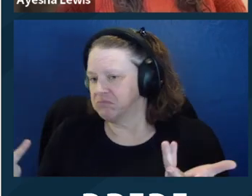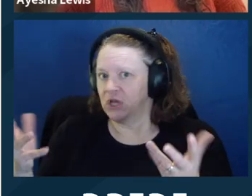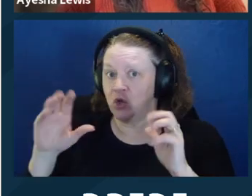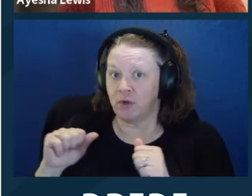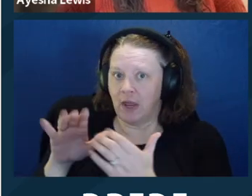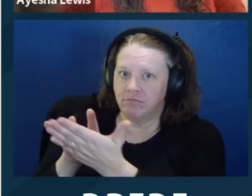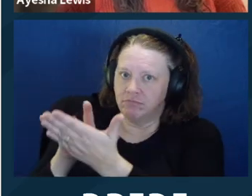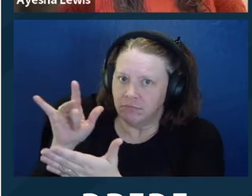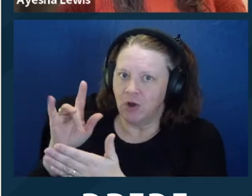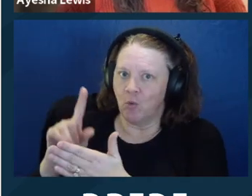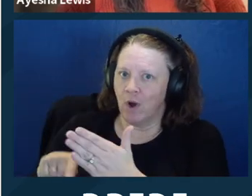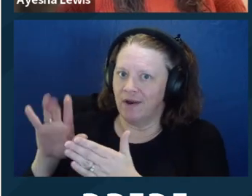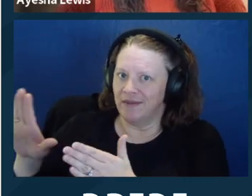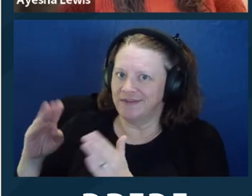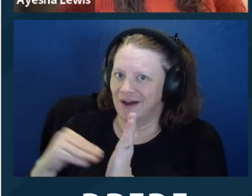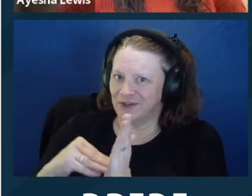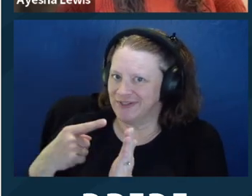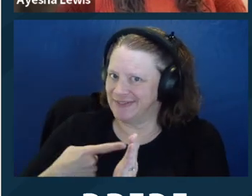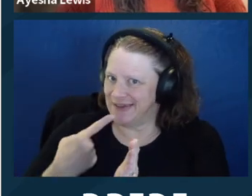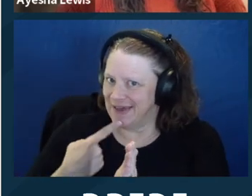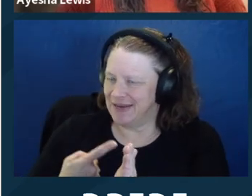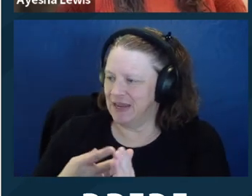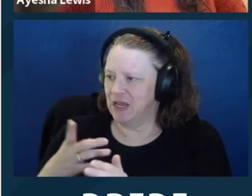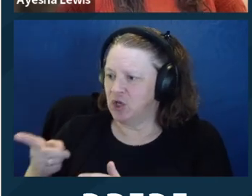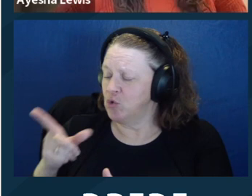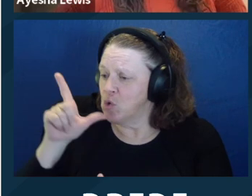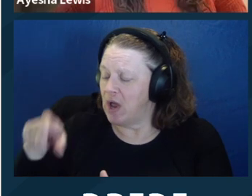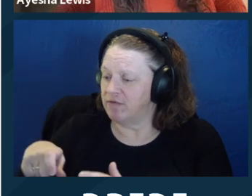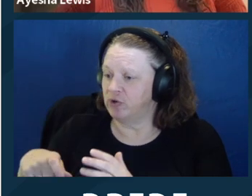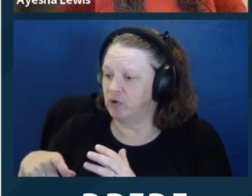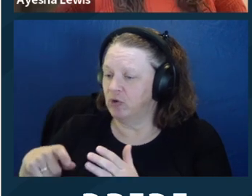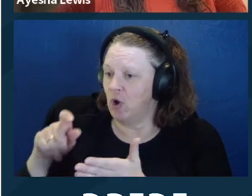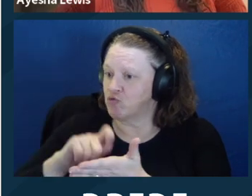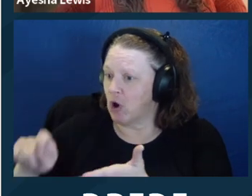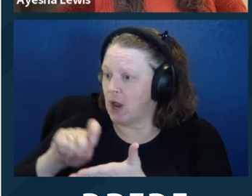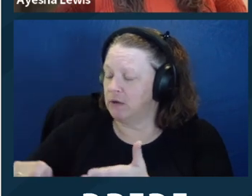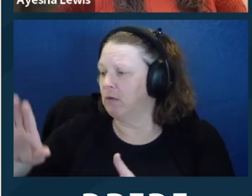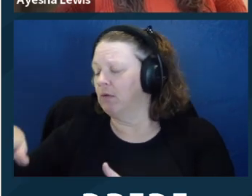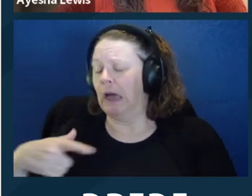know, regardless of whether you do or you don't have dementia, you can use what the